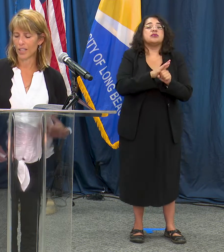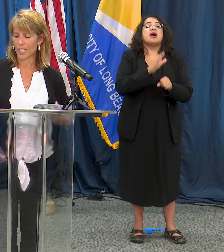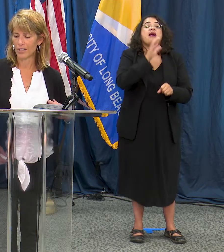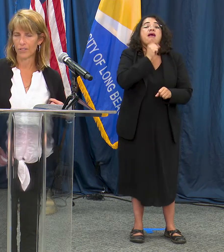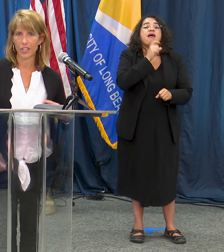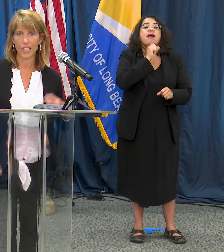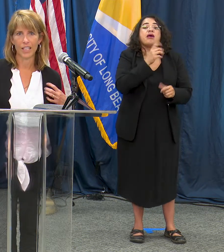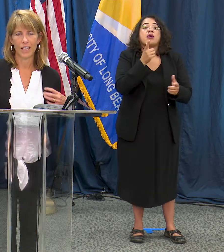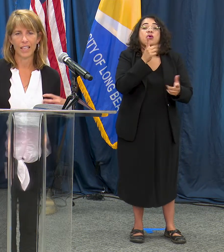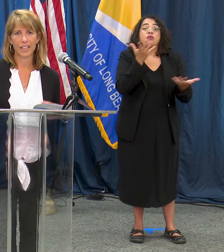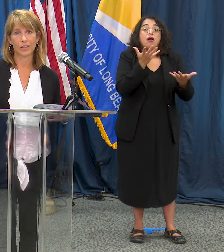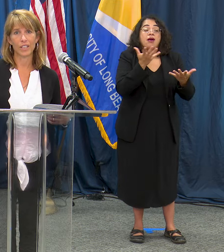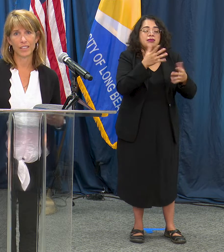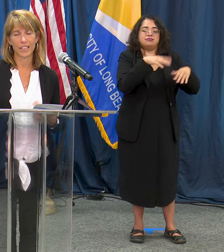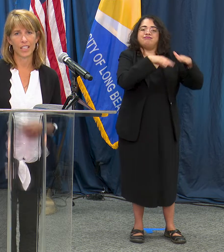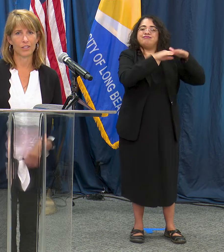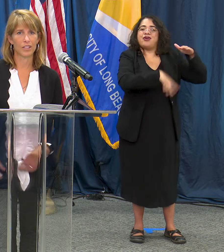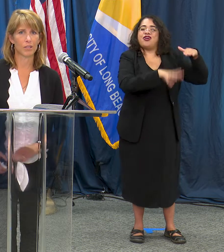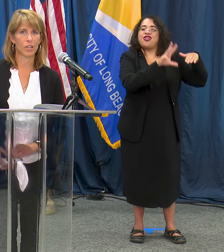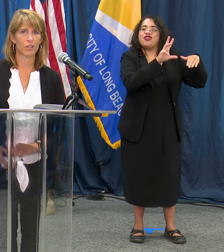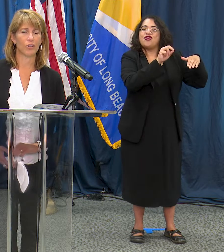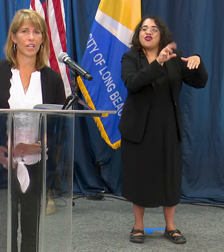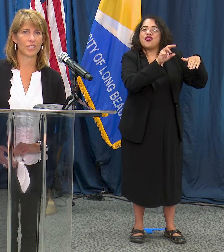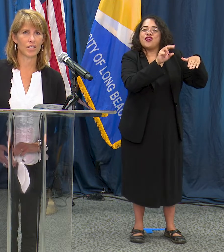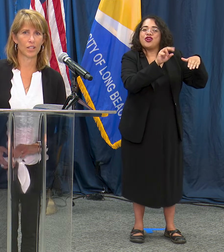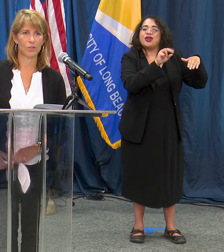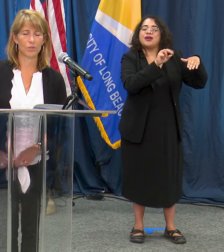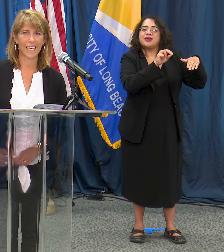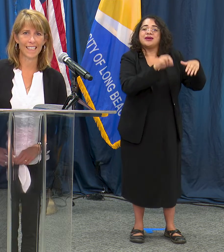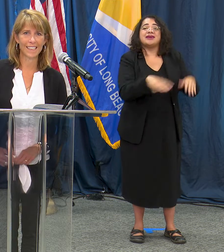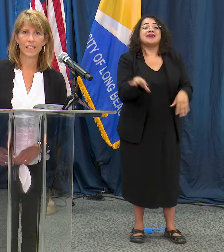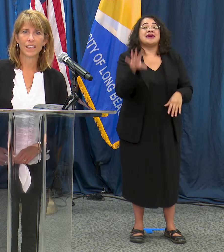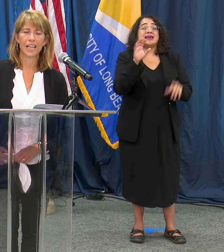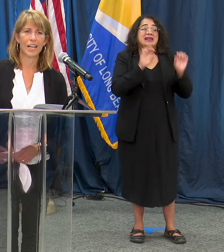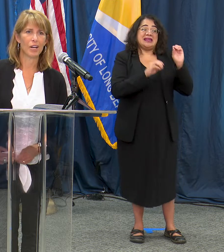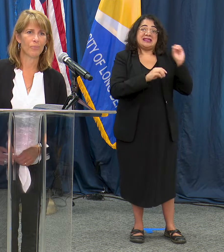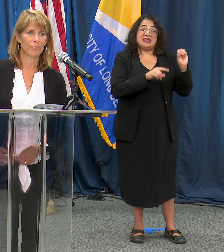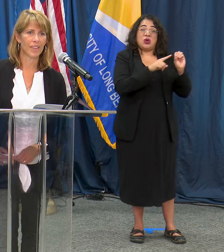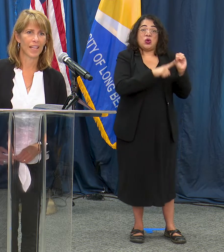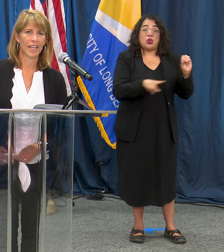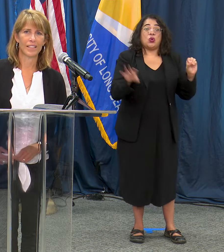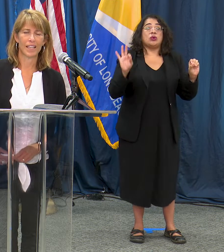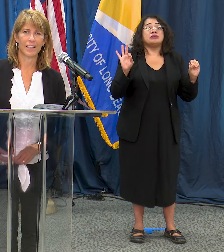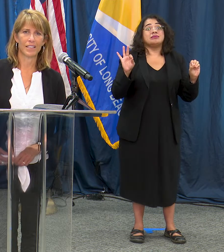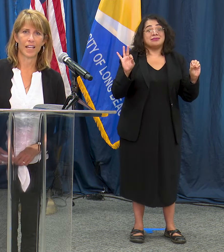the age of 30 including seeing increases among those ages 0 through 9 and 10